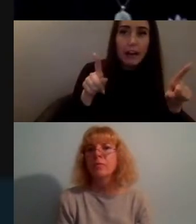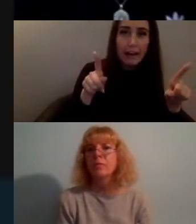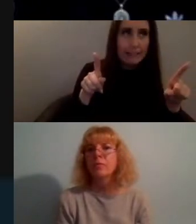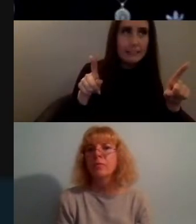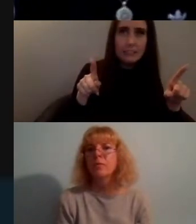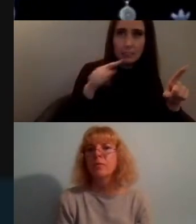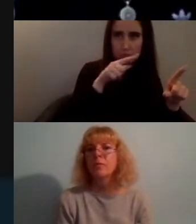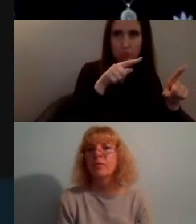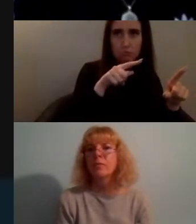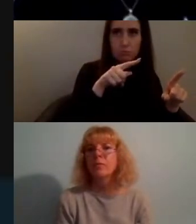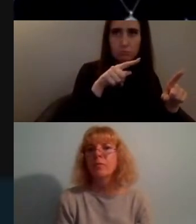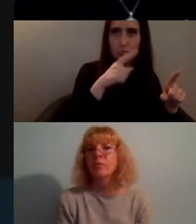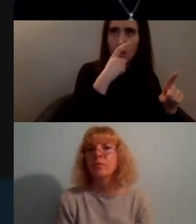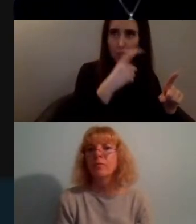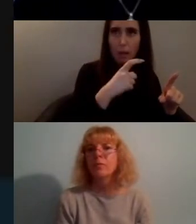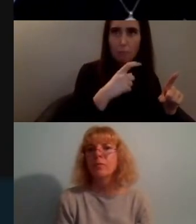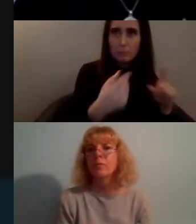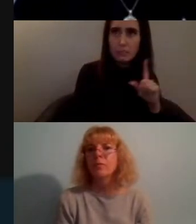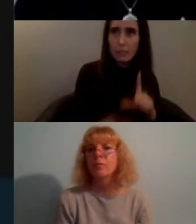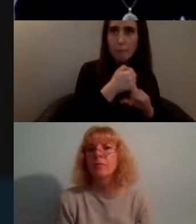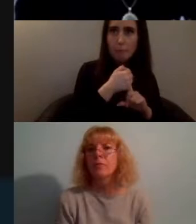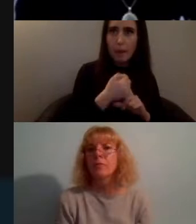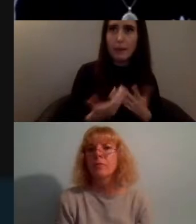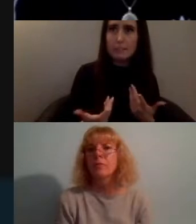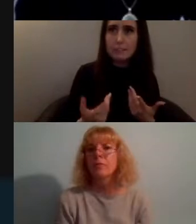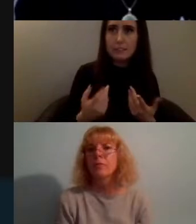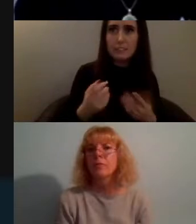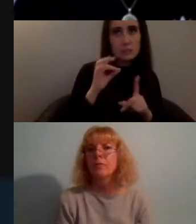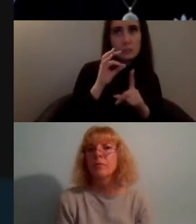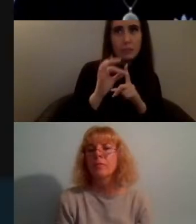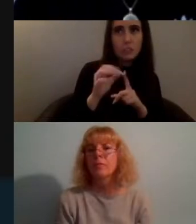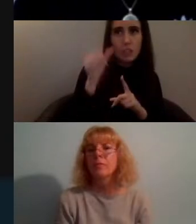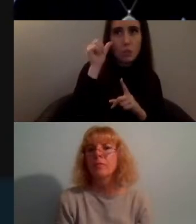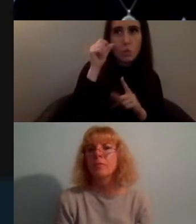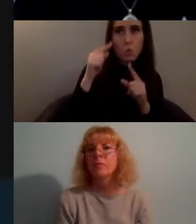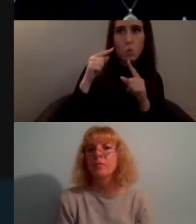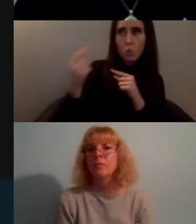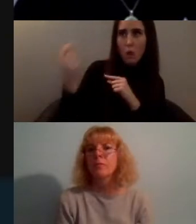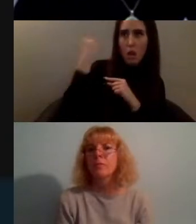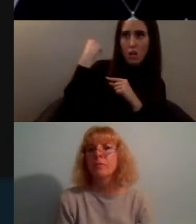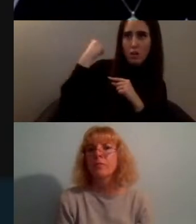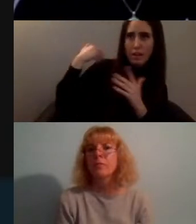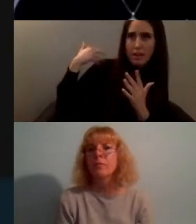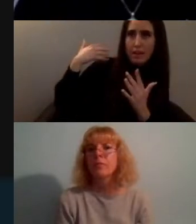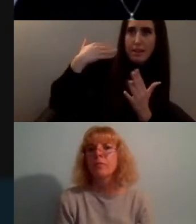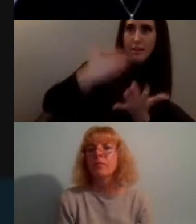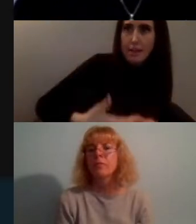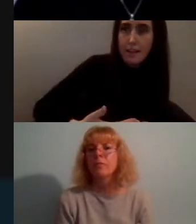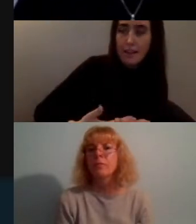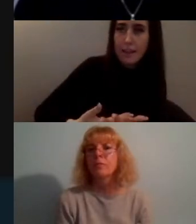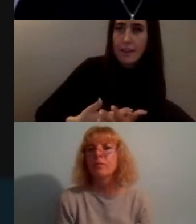have especially in the past year and we know that the impact that direct action can have